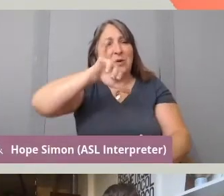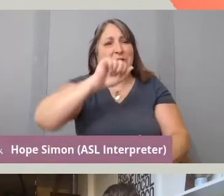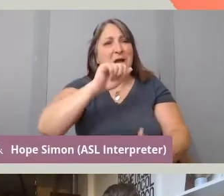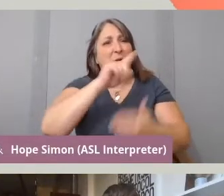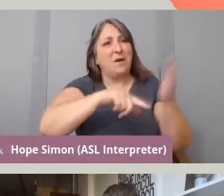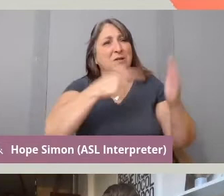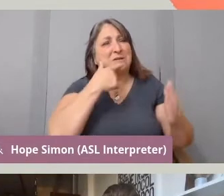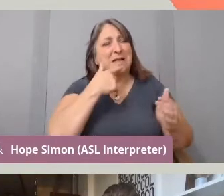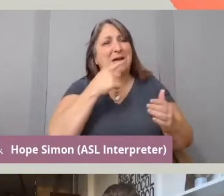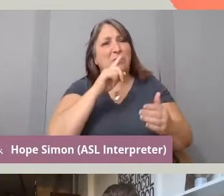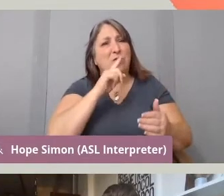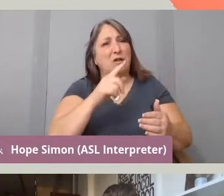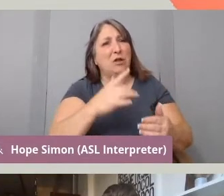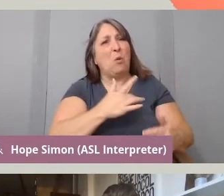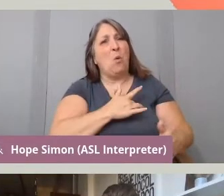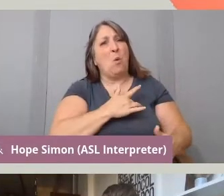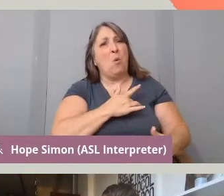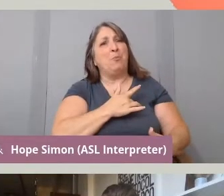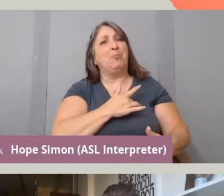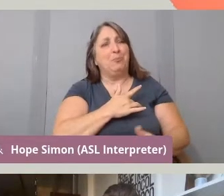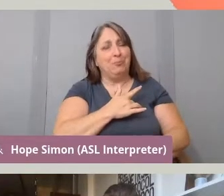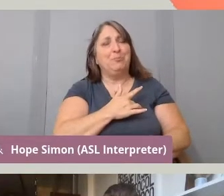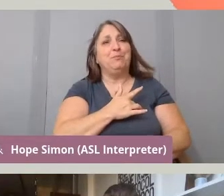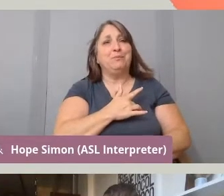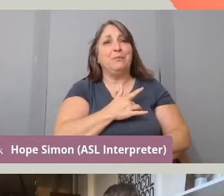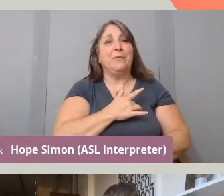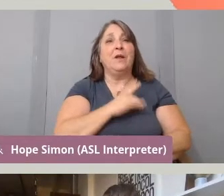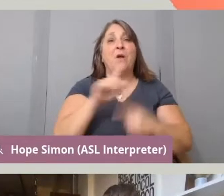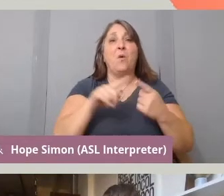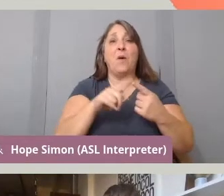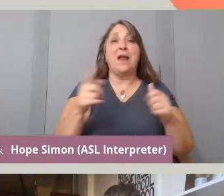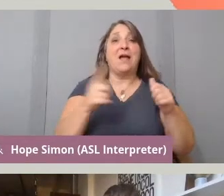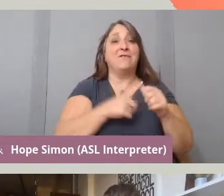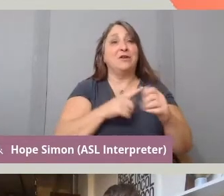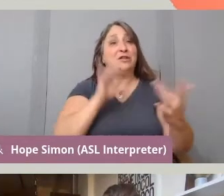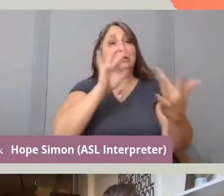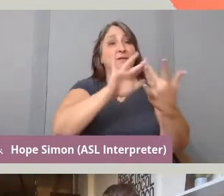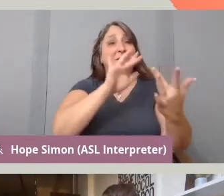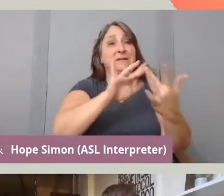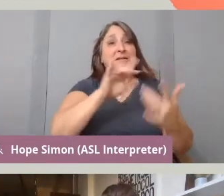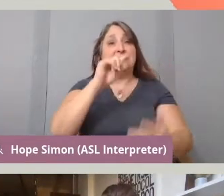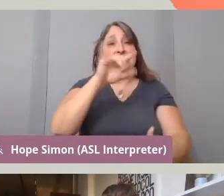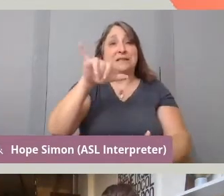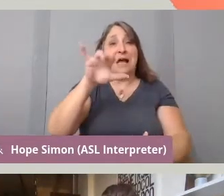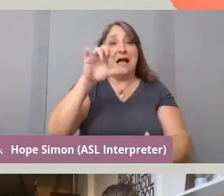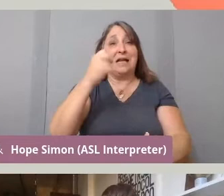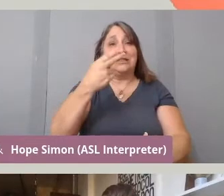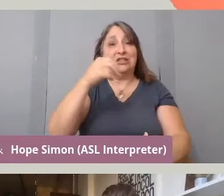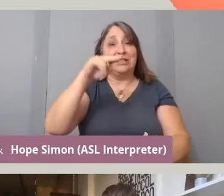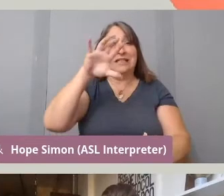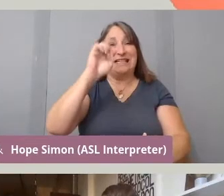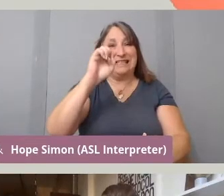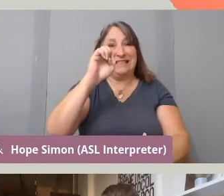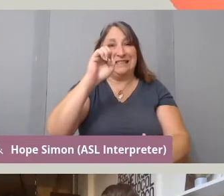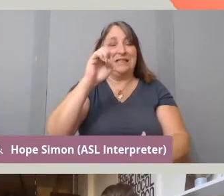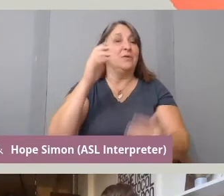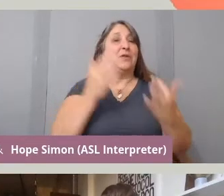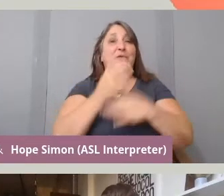So, I, when I initially reached out to Ty and Shinese, it was on Facebook, I sent them a message